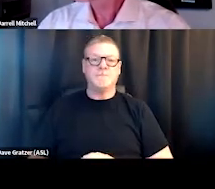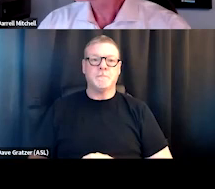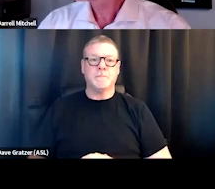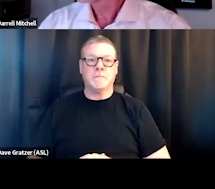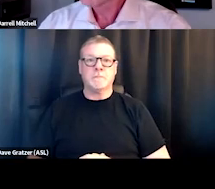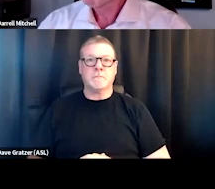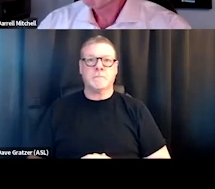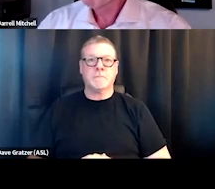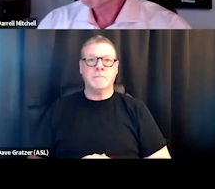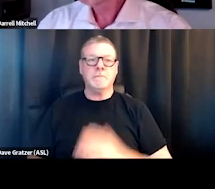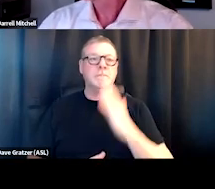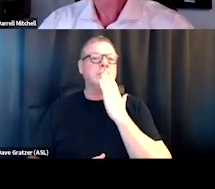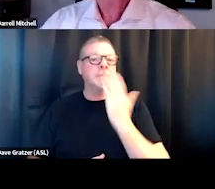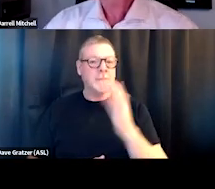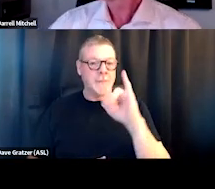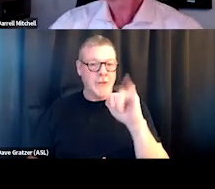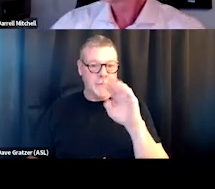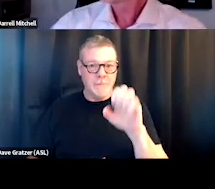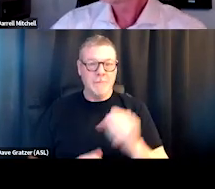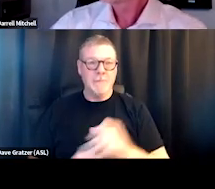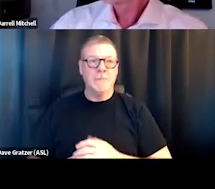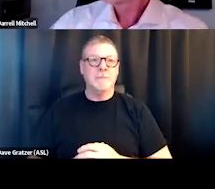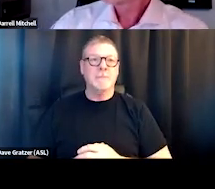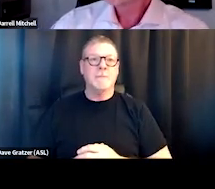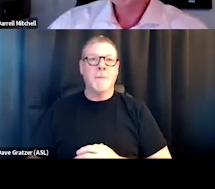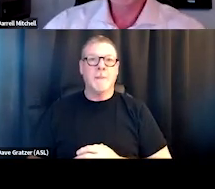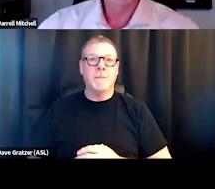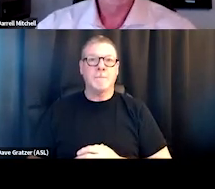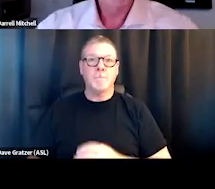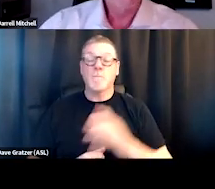Thanks, James. Faith, if that doesn't answer your question, feel free to add a follow-up.